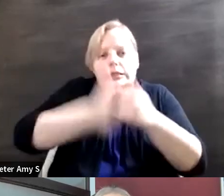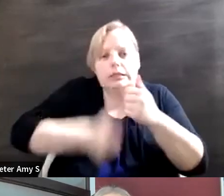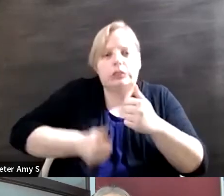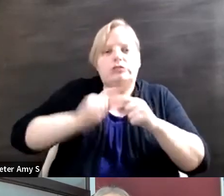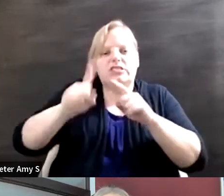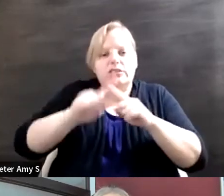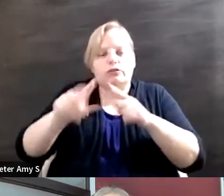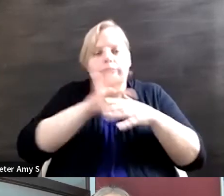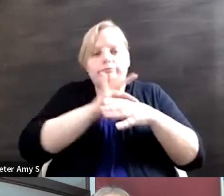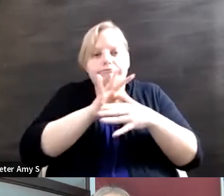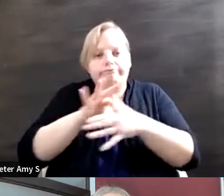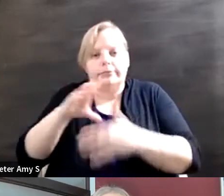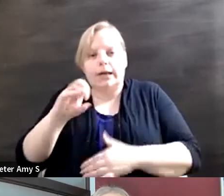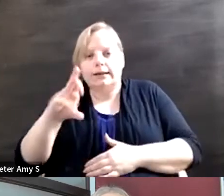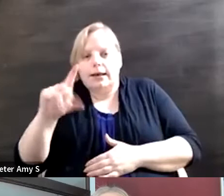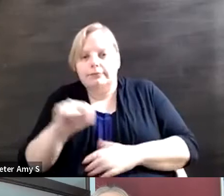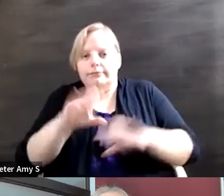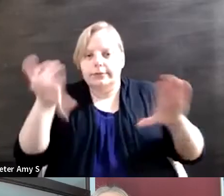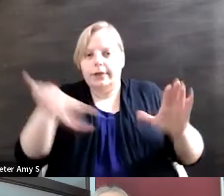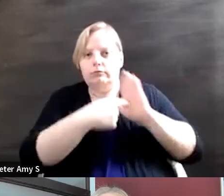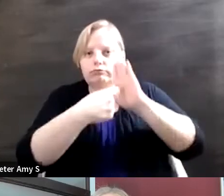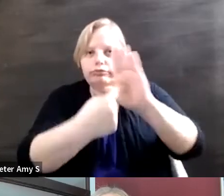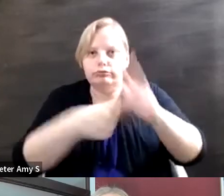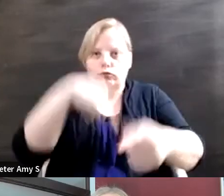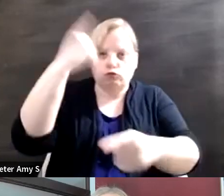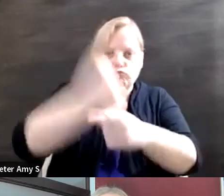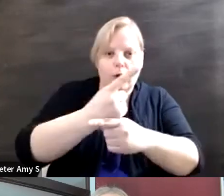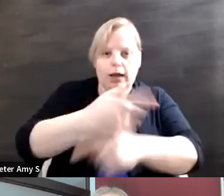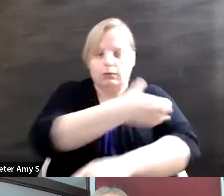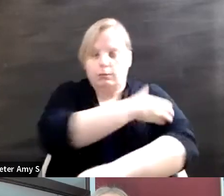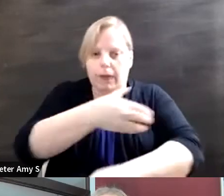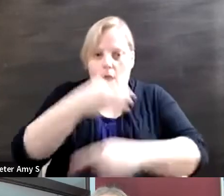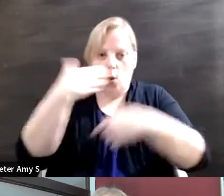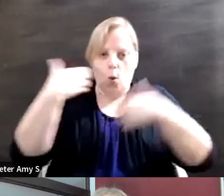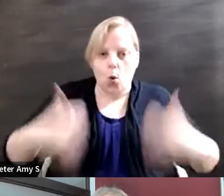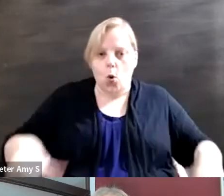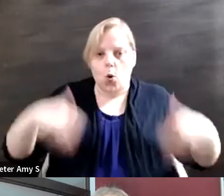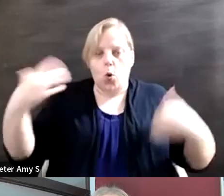does it and gets it right and shows the power of it it continues to push that needle right.